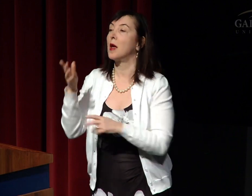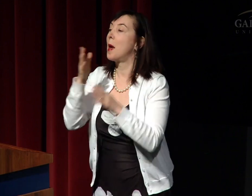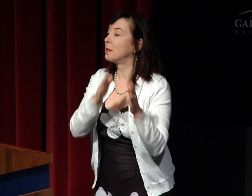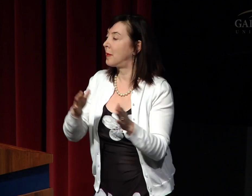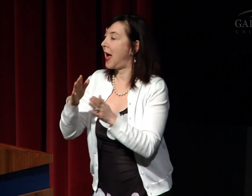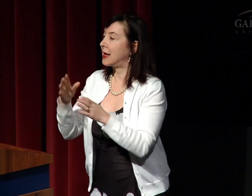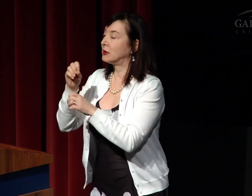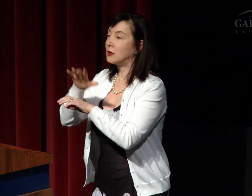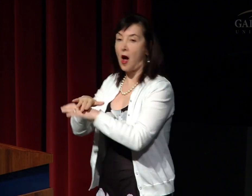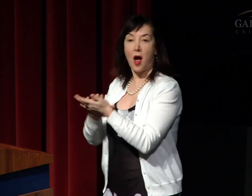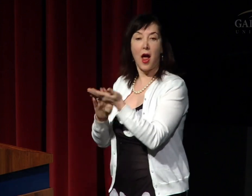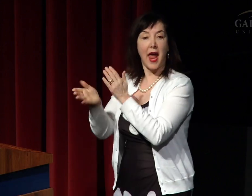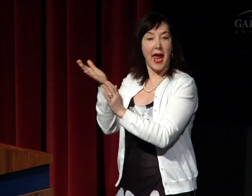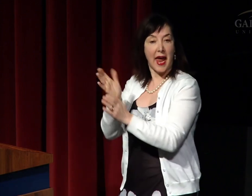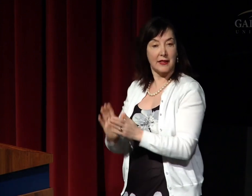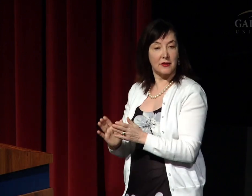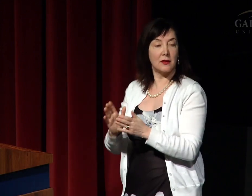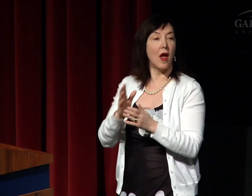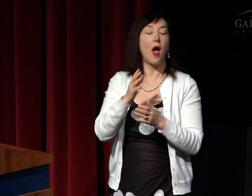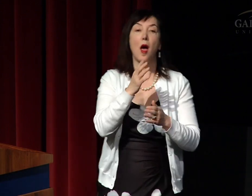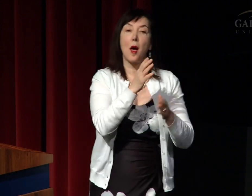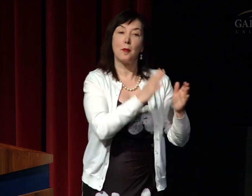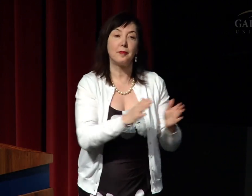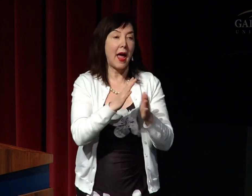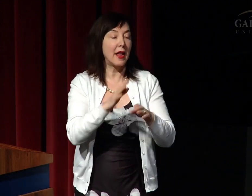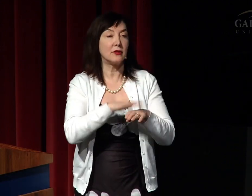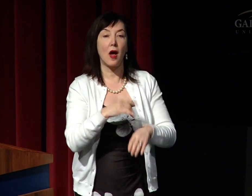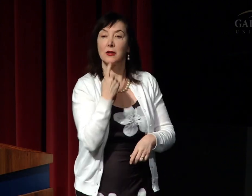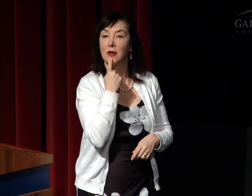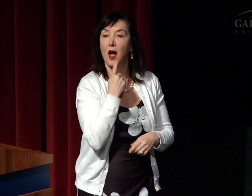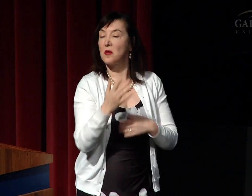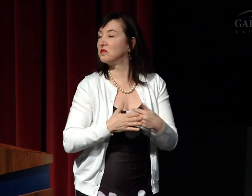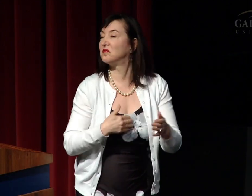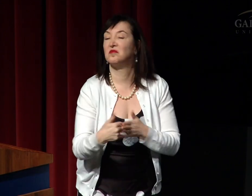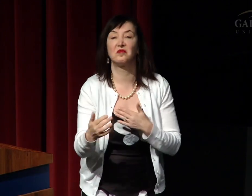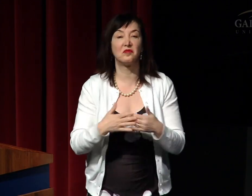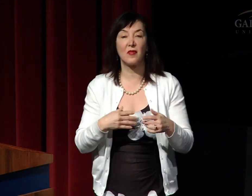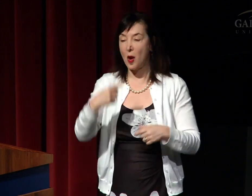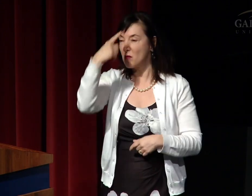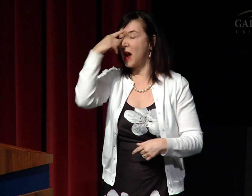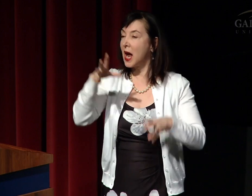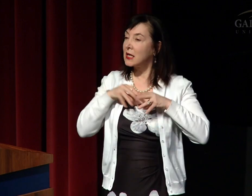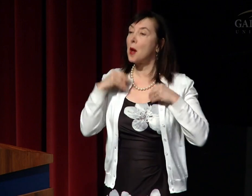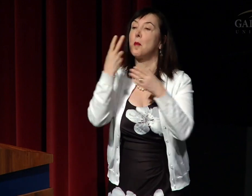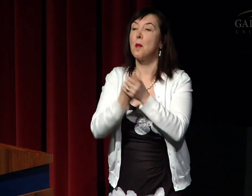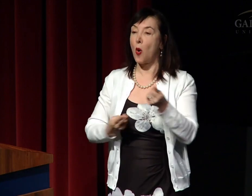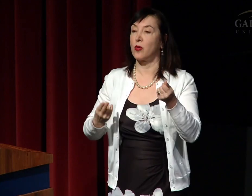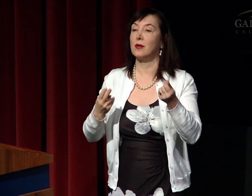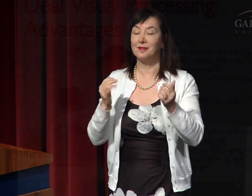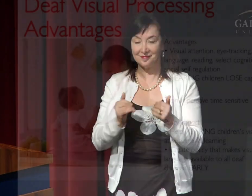Patterns that exist on the hands, patterns that exist on the tongue. The brain does not discriminate. The brain will take either modality.